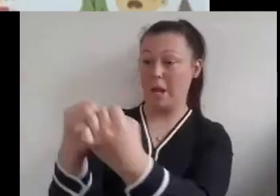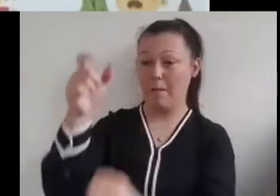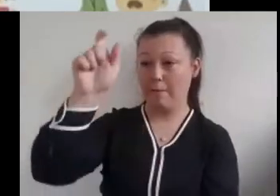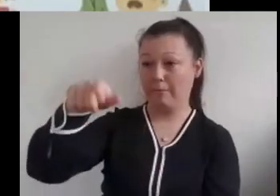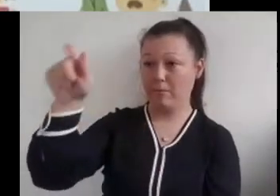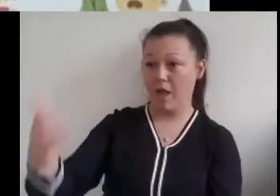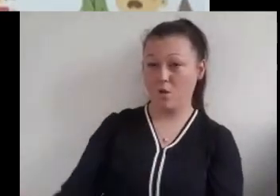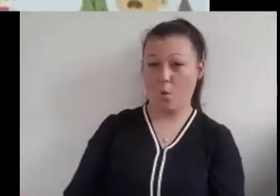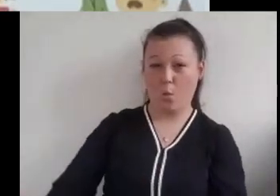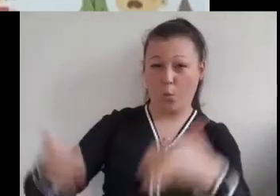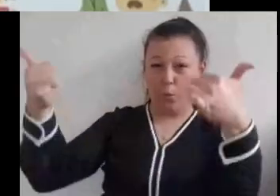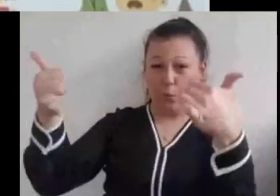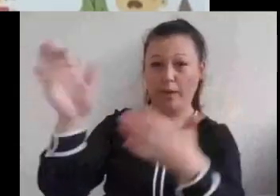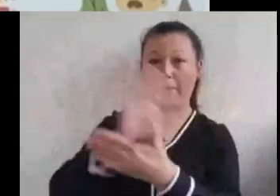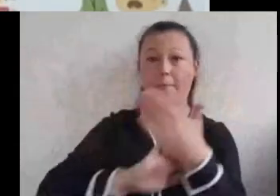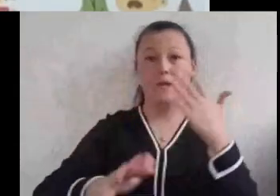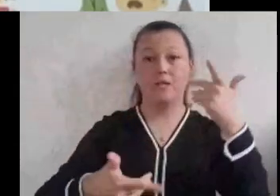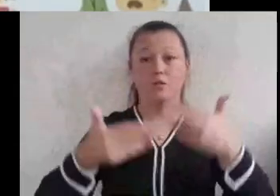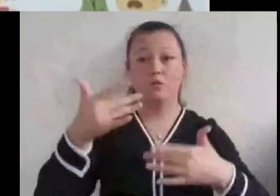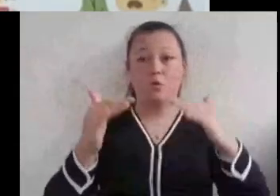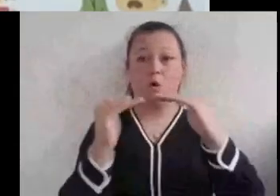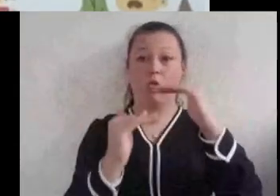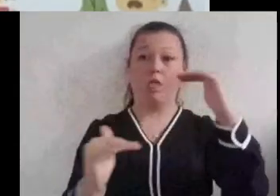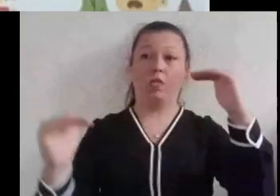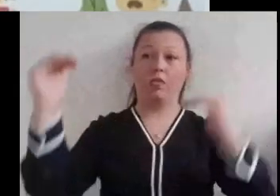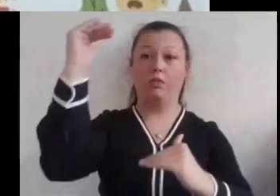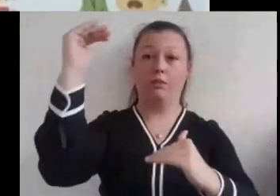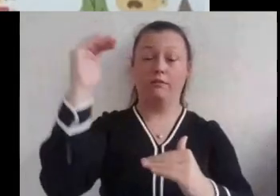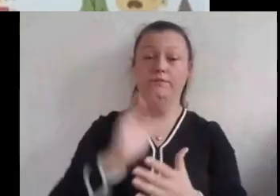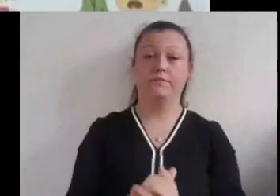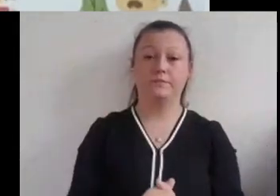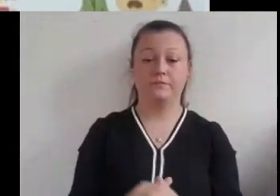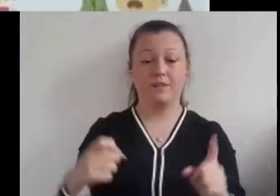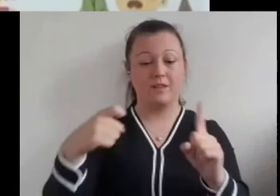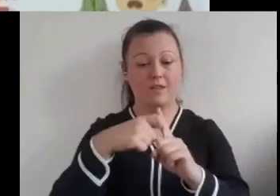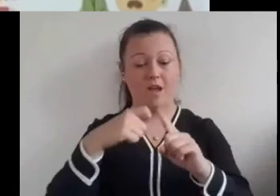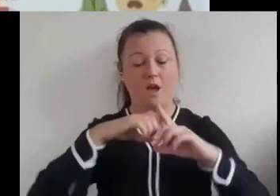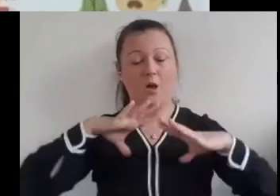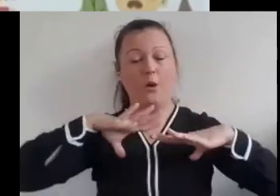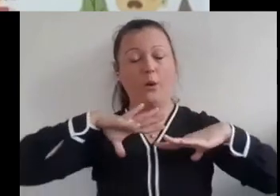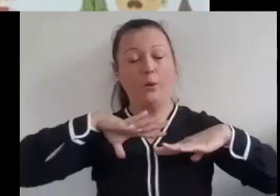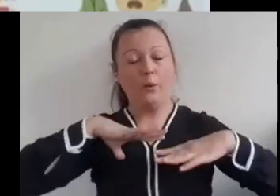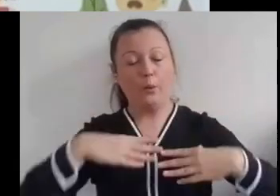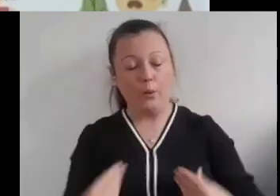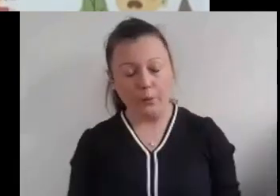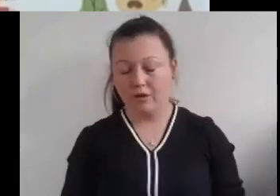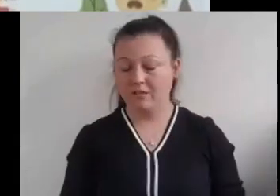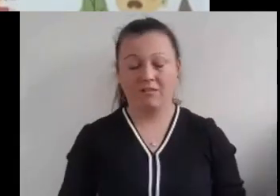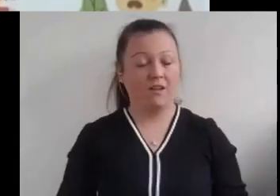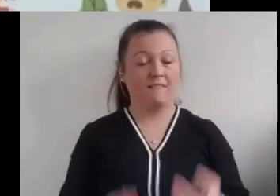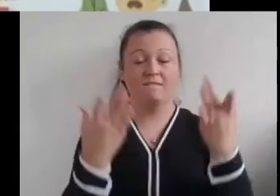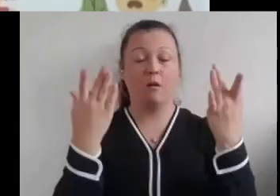Then she told her mind keep trying your best. Kate kept running and running as long as she could.